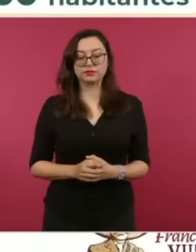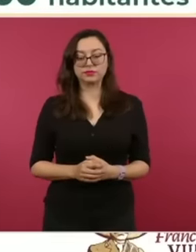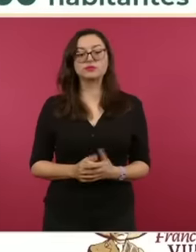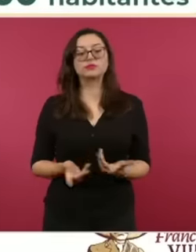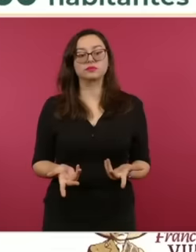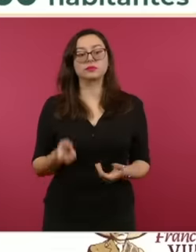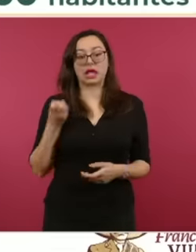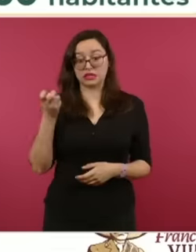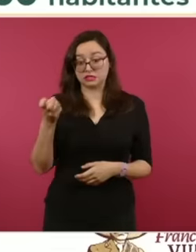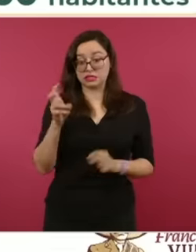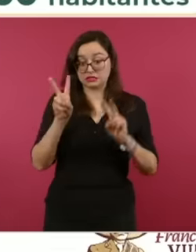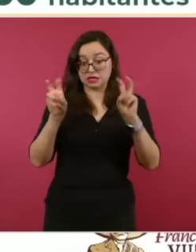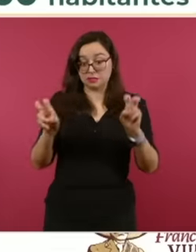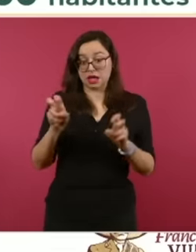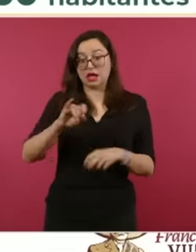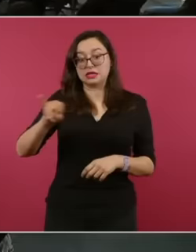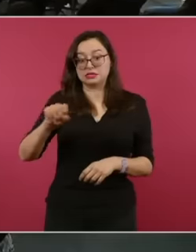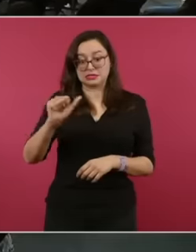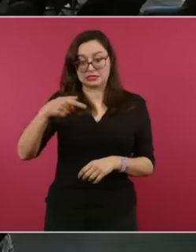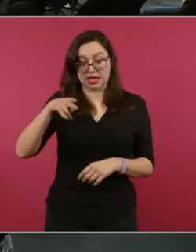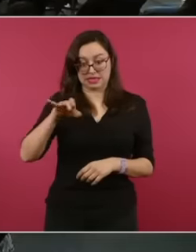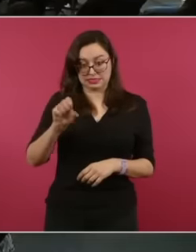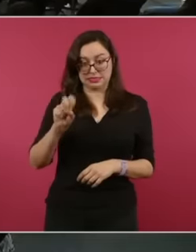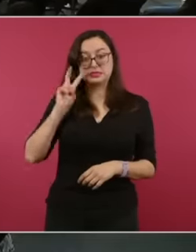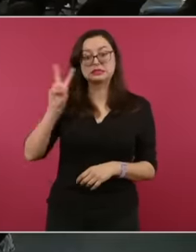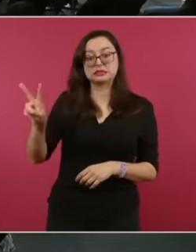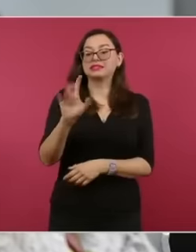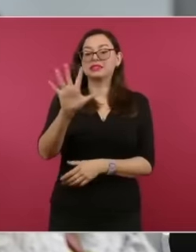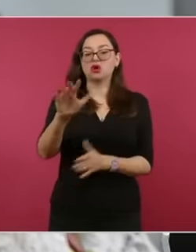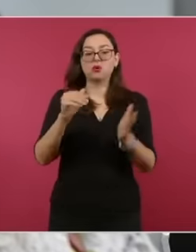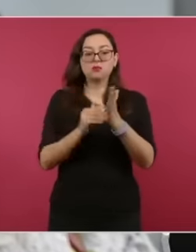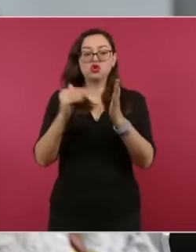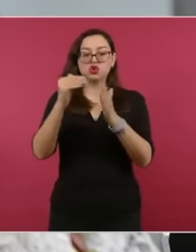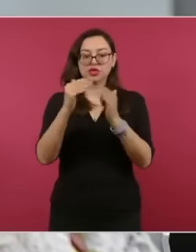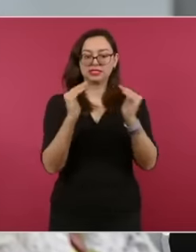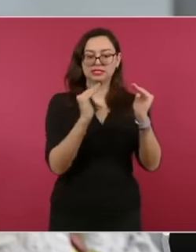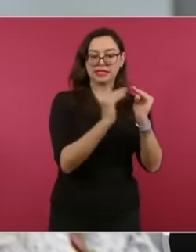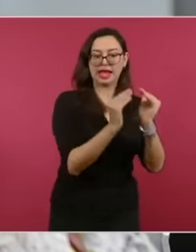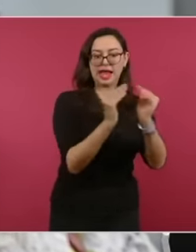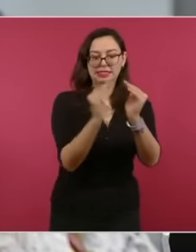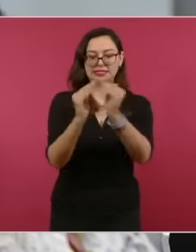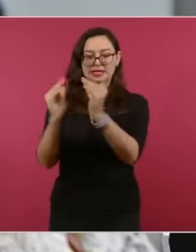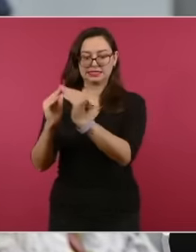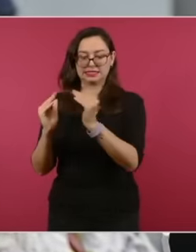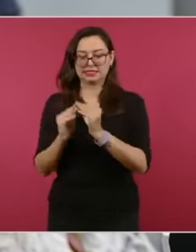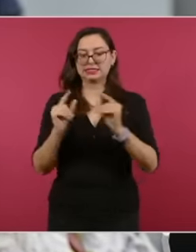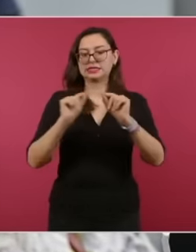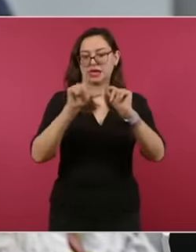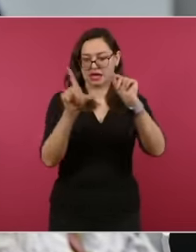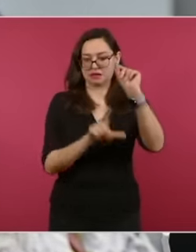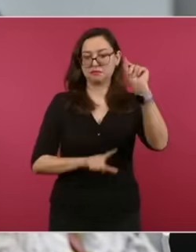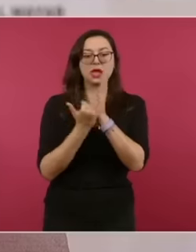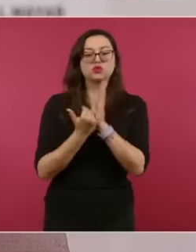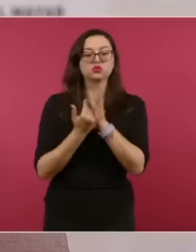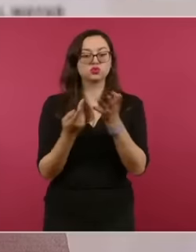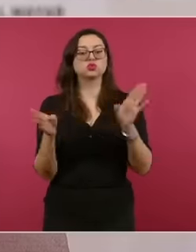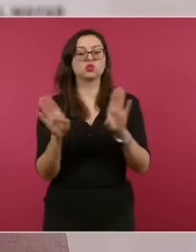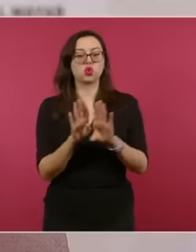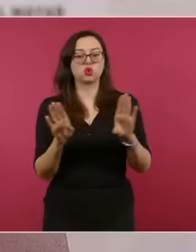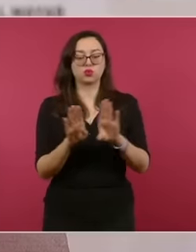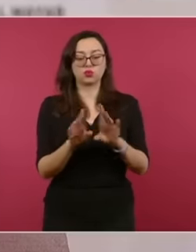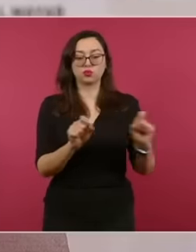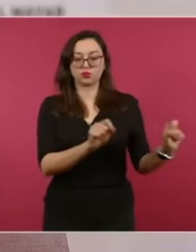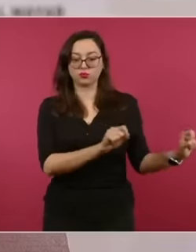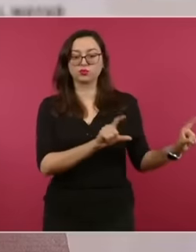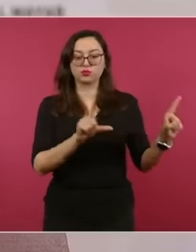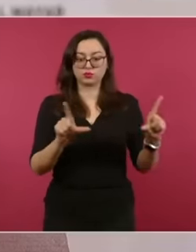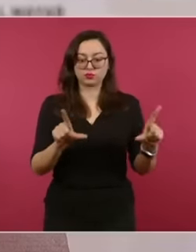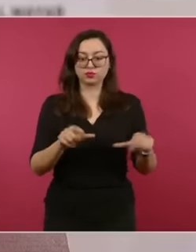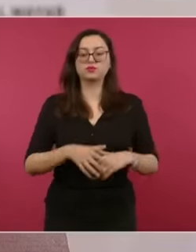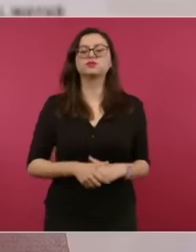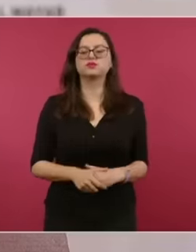eh How has poverty behaved in Mexico Mr. President I understand what you are